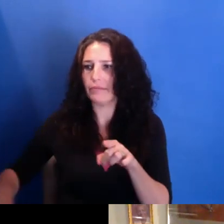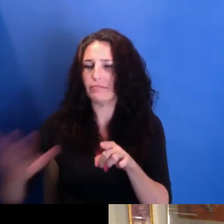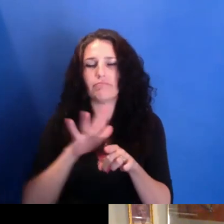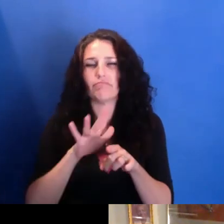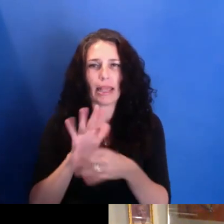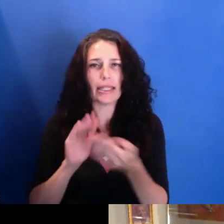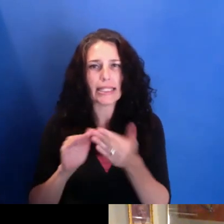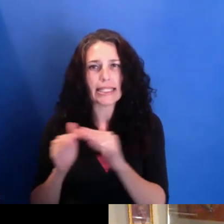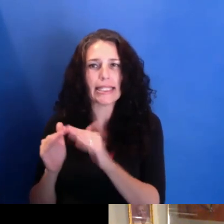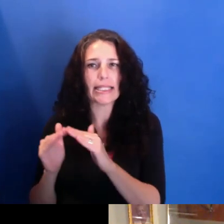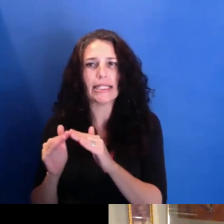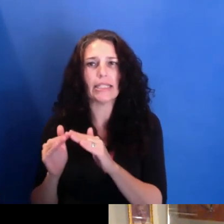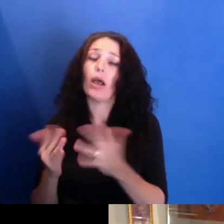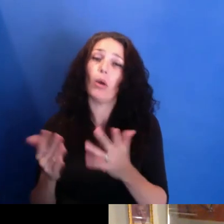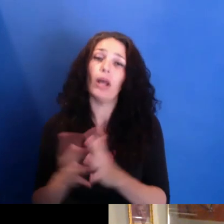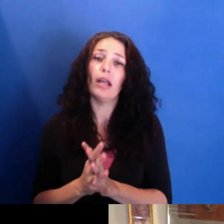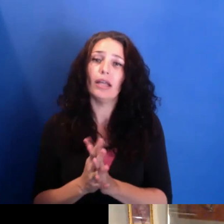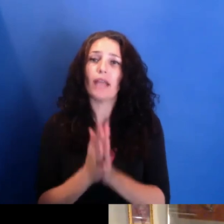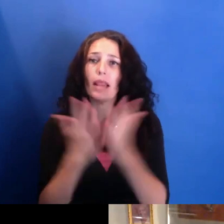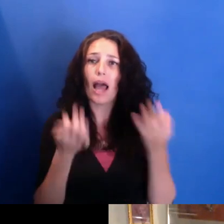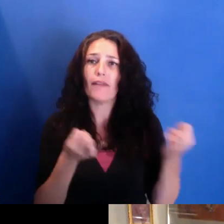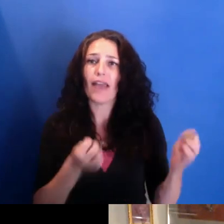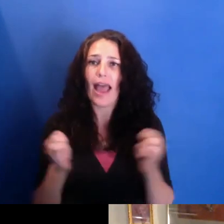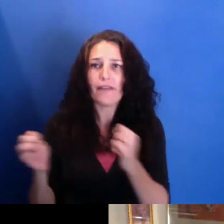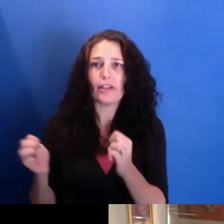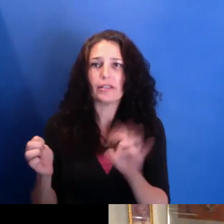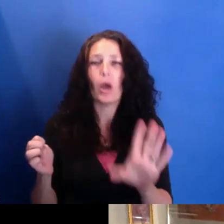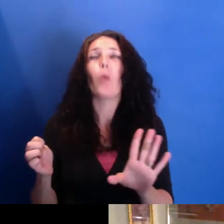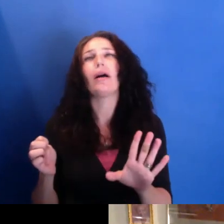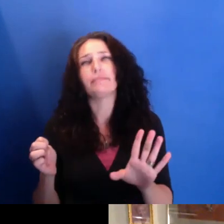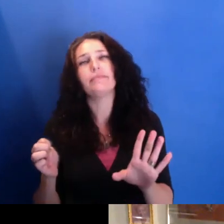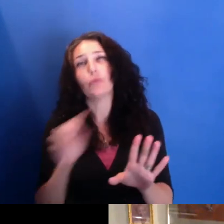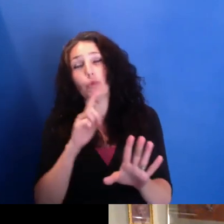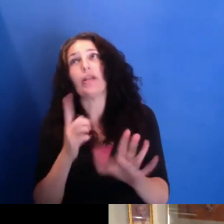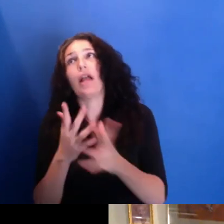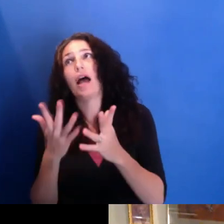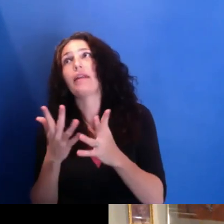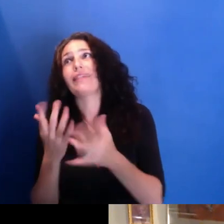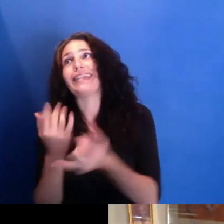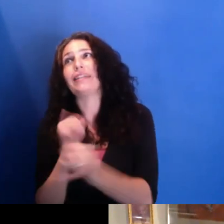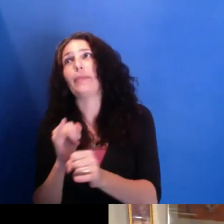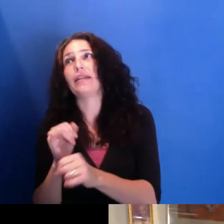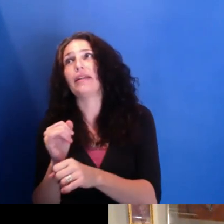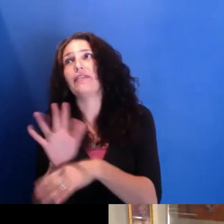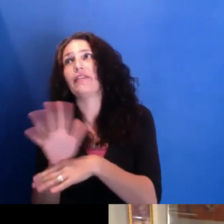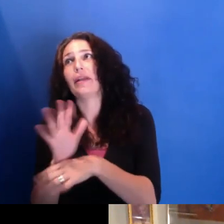there's just so many efforts, so many independent filmmakers, first of all just that are making films, by hook or by crook.